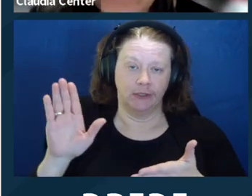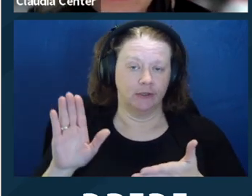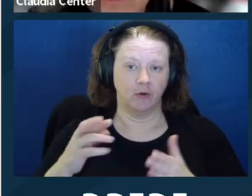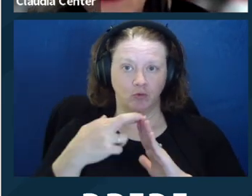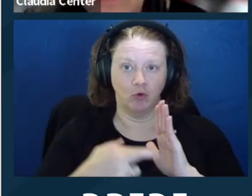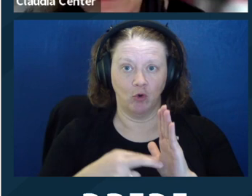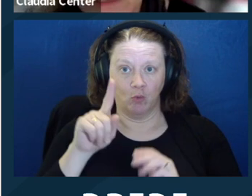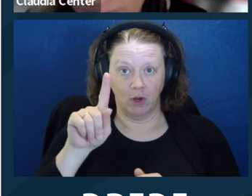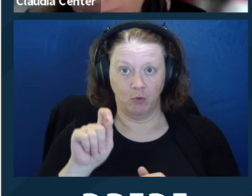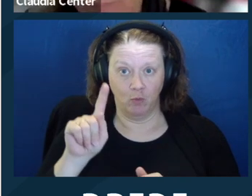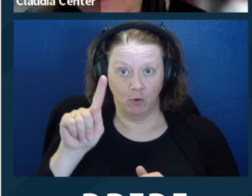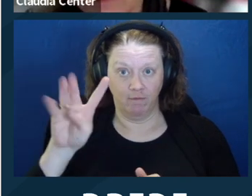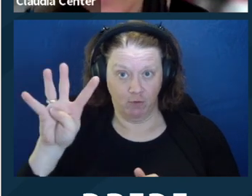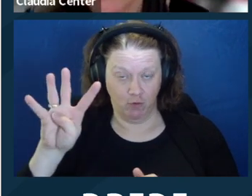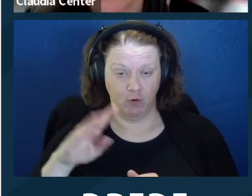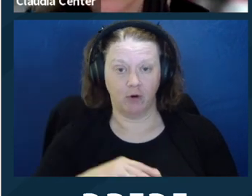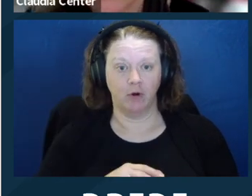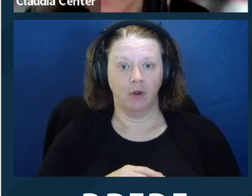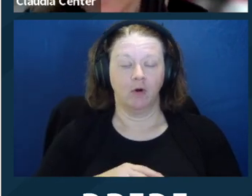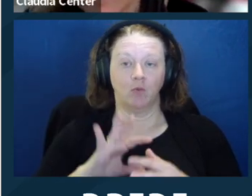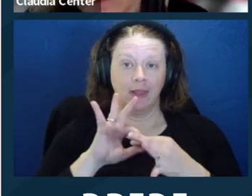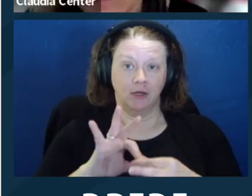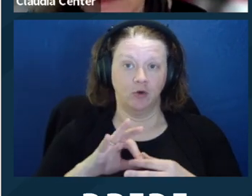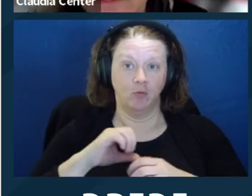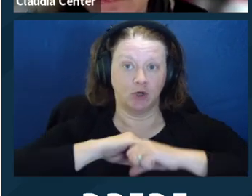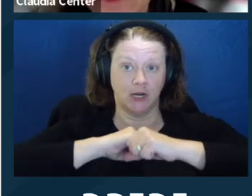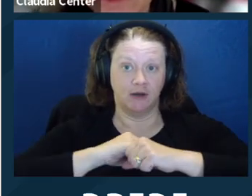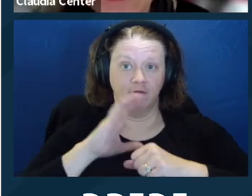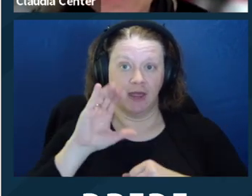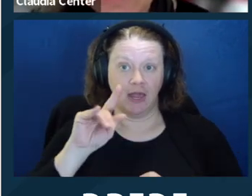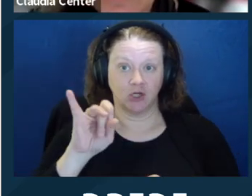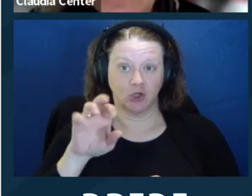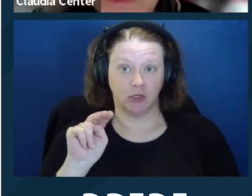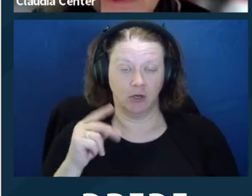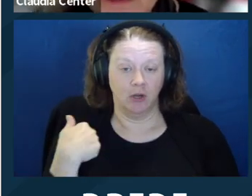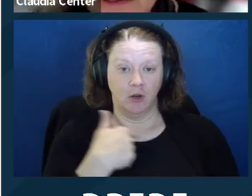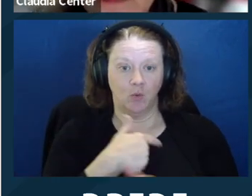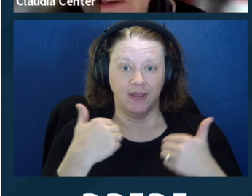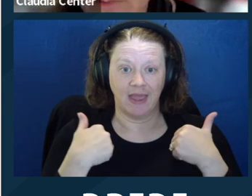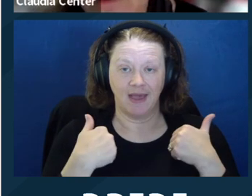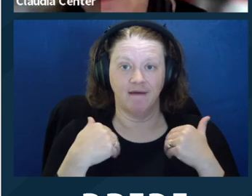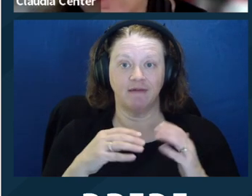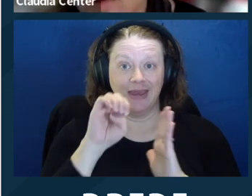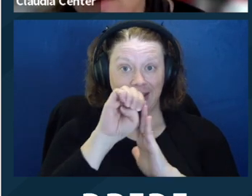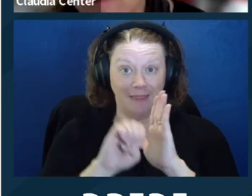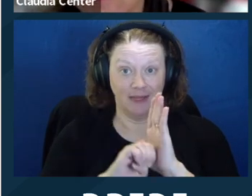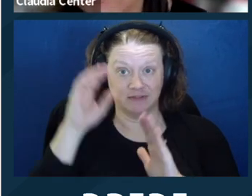we now have an ethics opinion from the State Bar of California that lays out an alternative